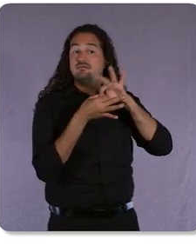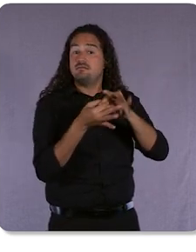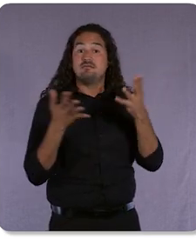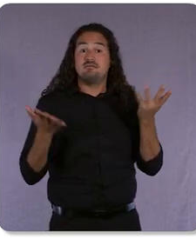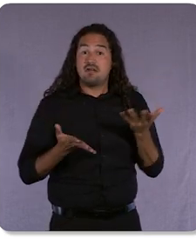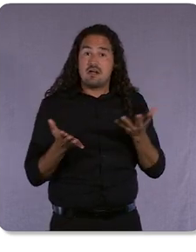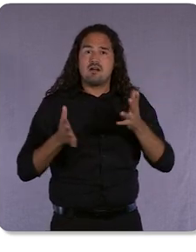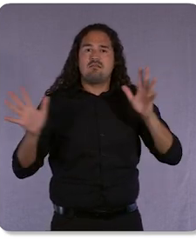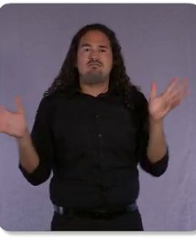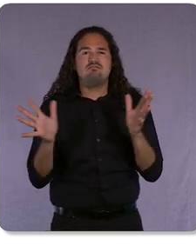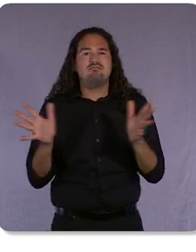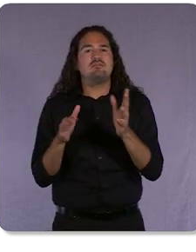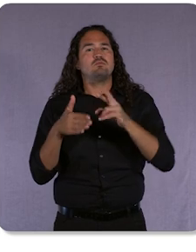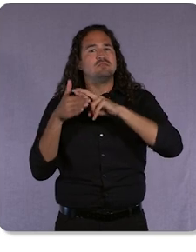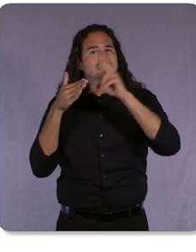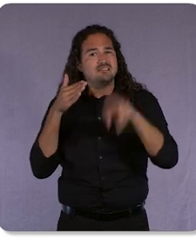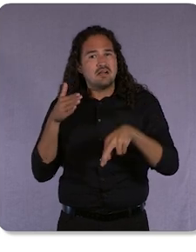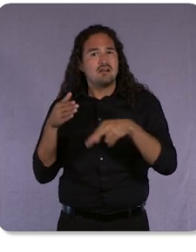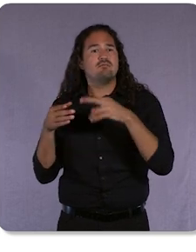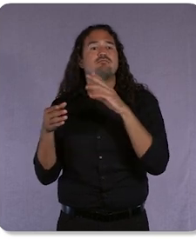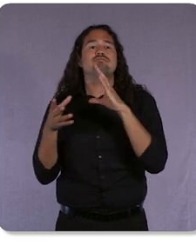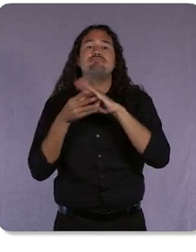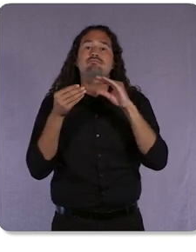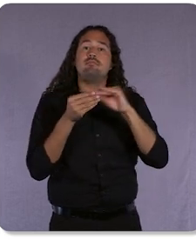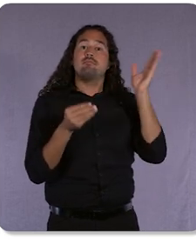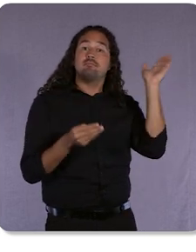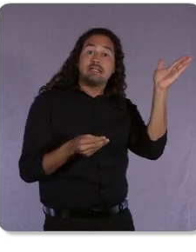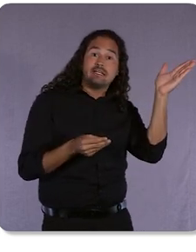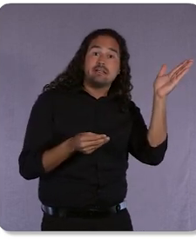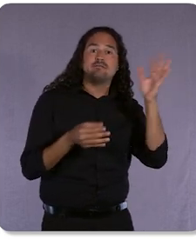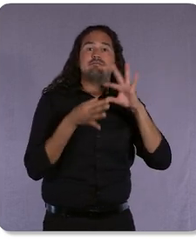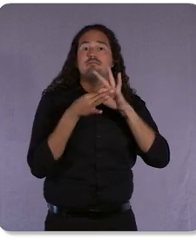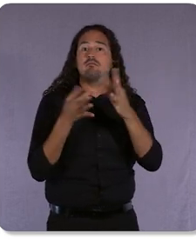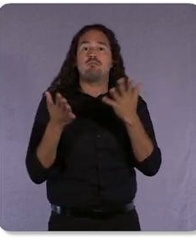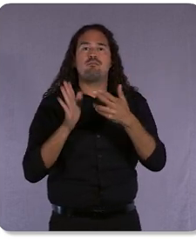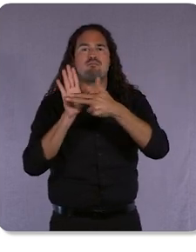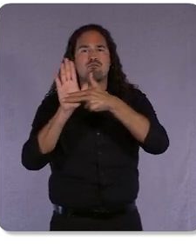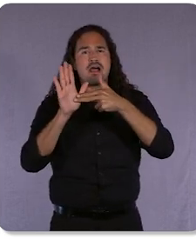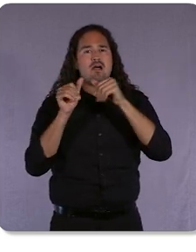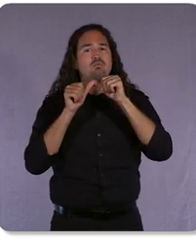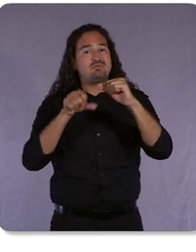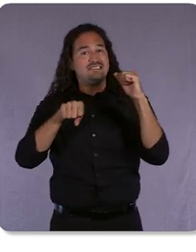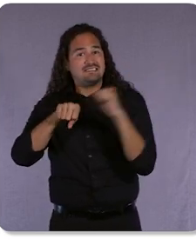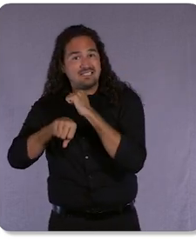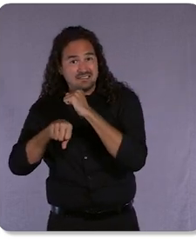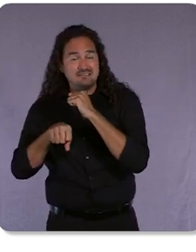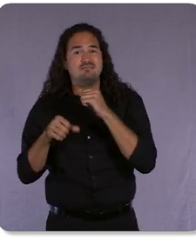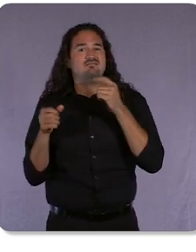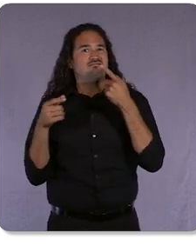brands being resilient through challenges; and 35 speakers and 27 different examples